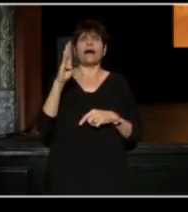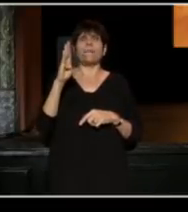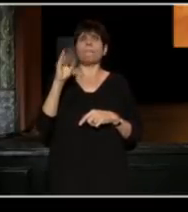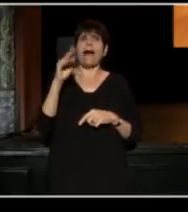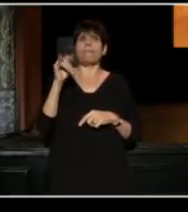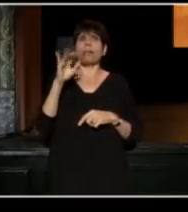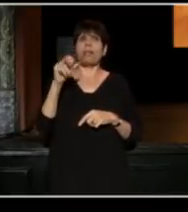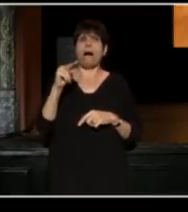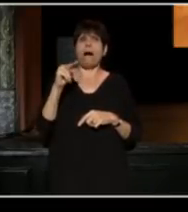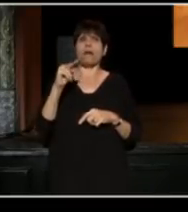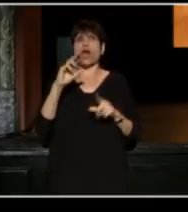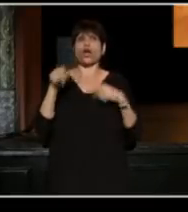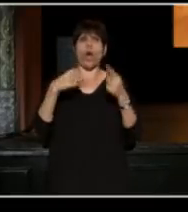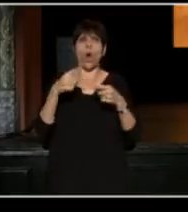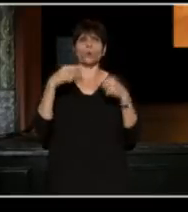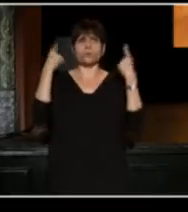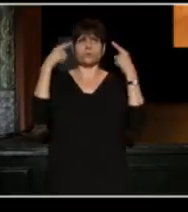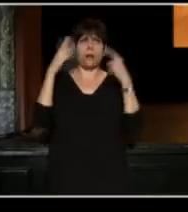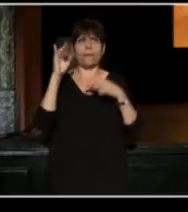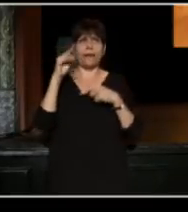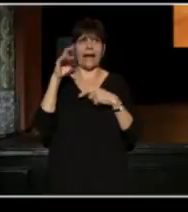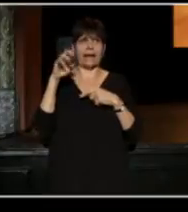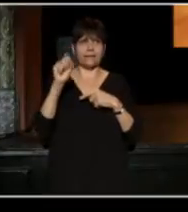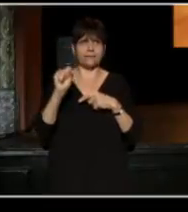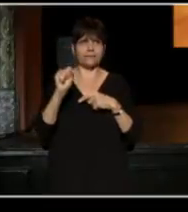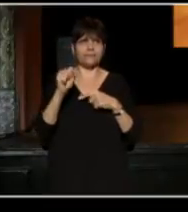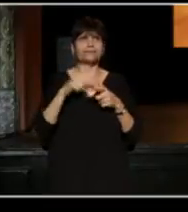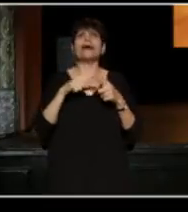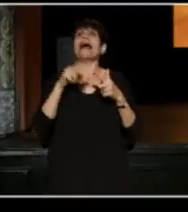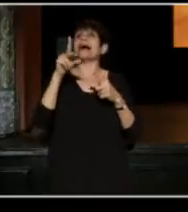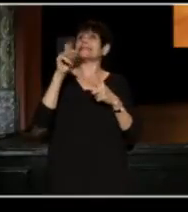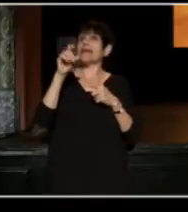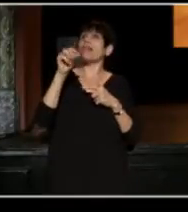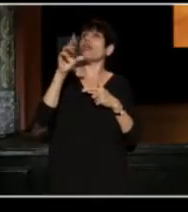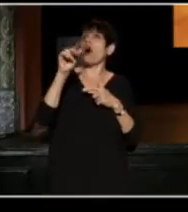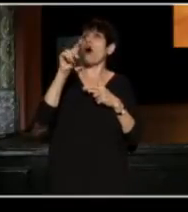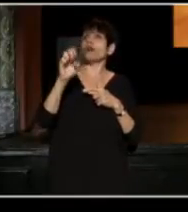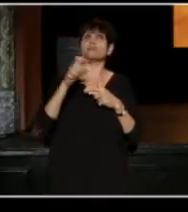and of course, the wonderful, dark Dell'arte Company in Blue Lake California.